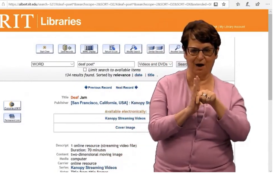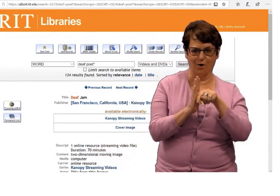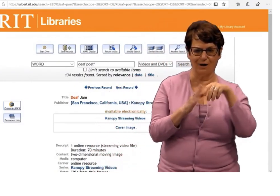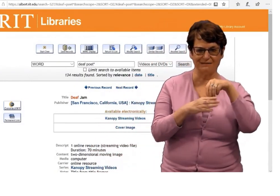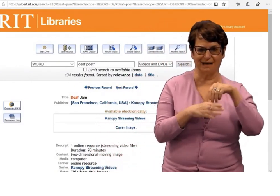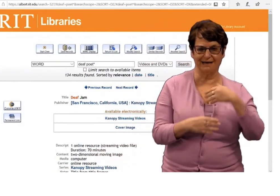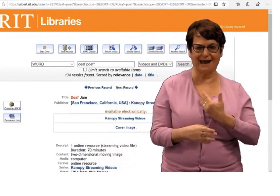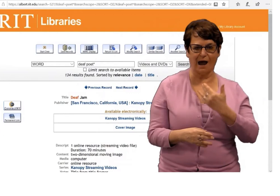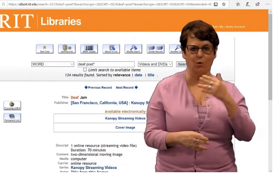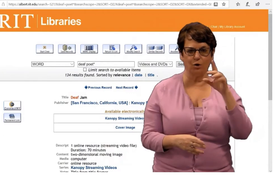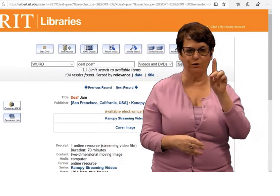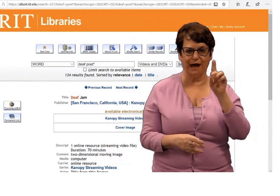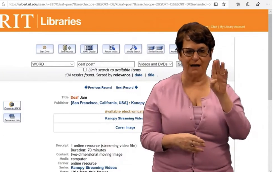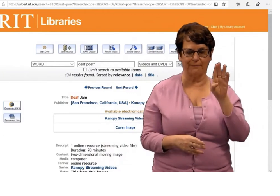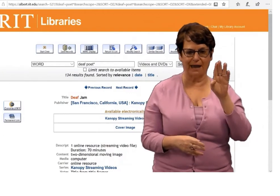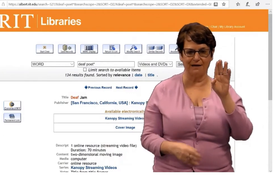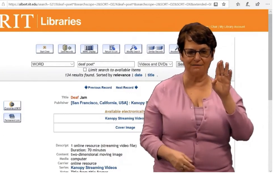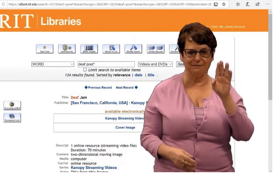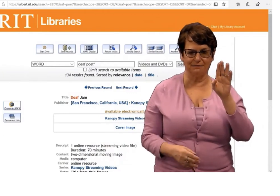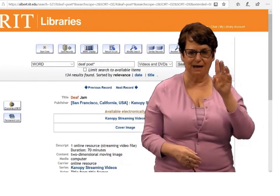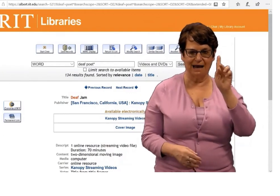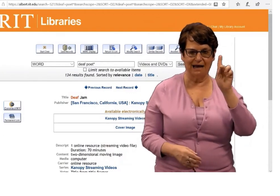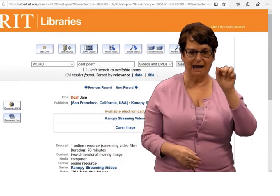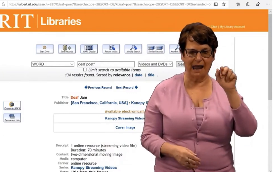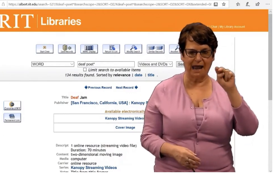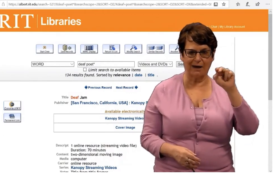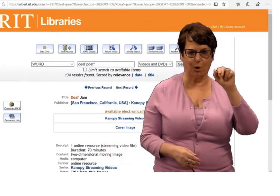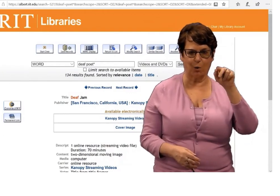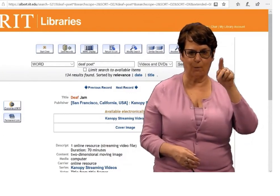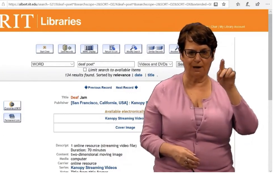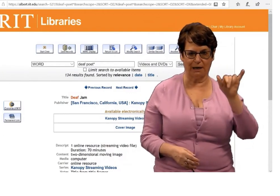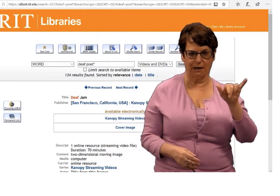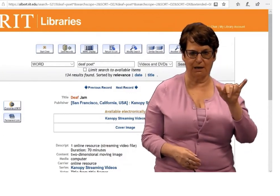You'll notice that this video is in our database,